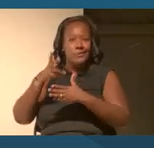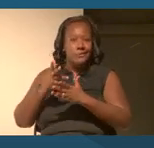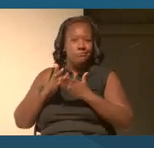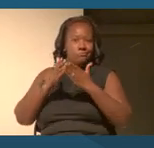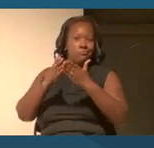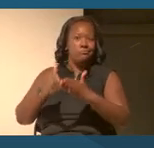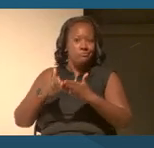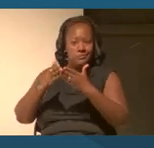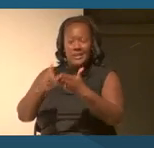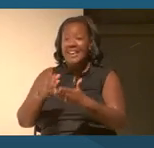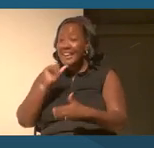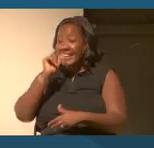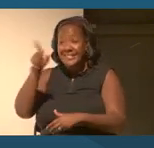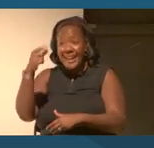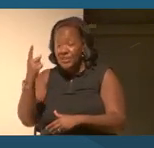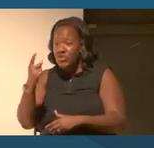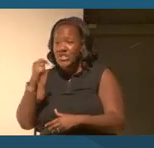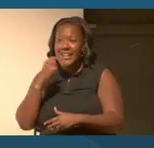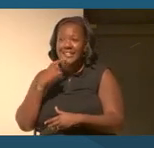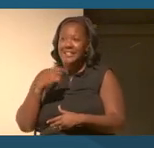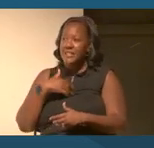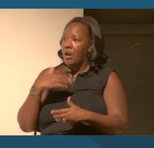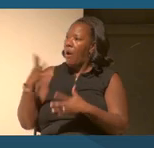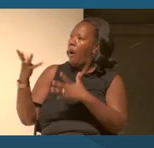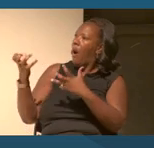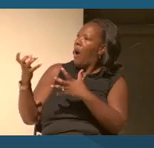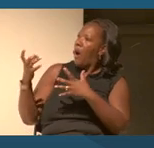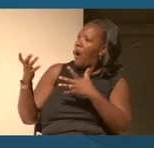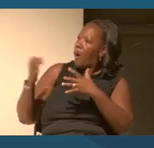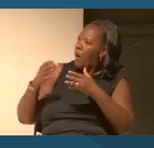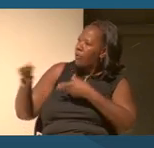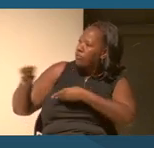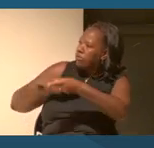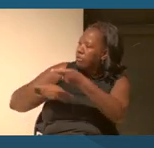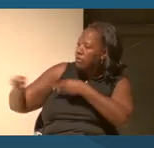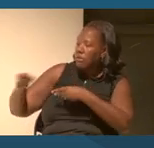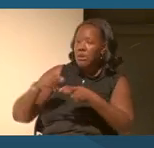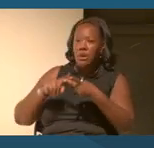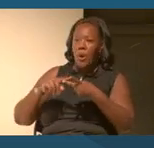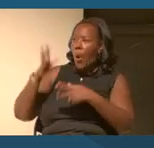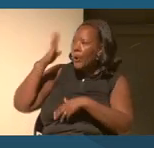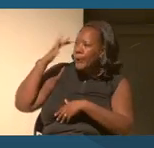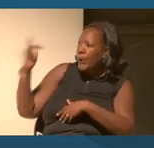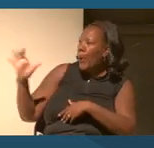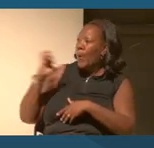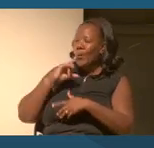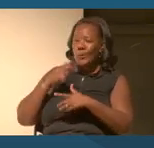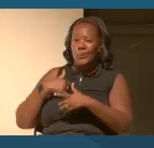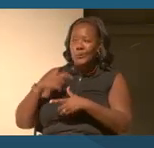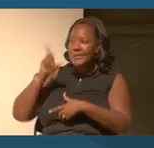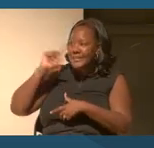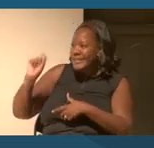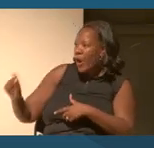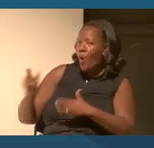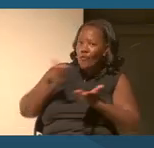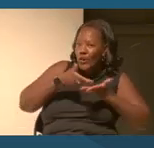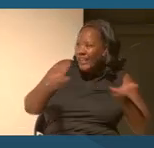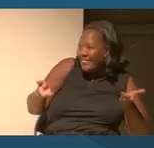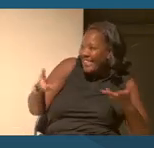It's not just copra and cacao and gold and silver, it's also the commodities of human